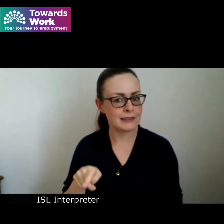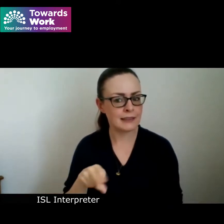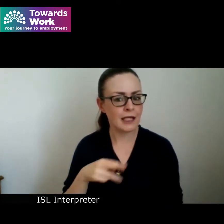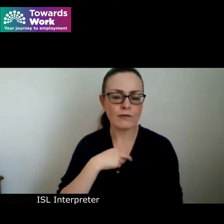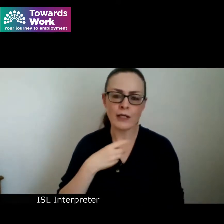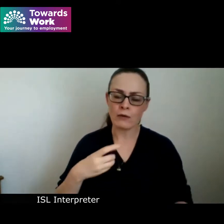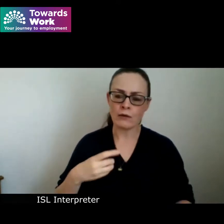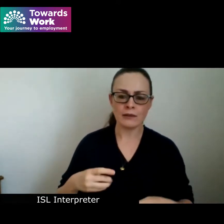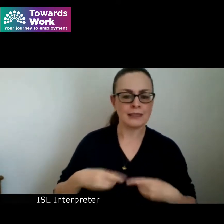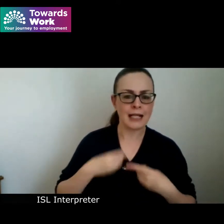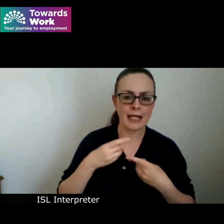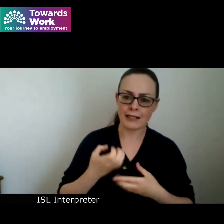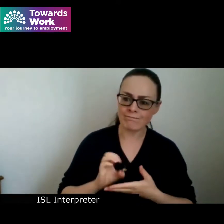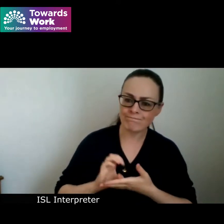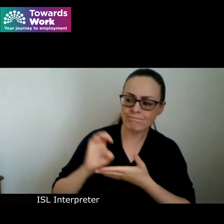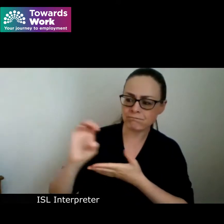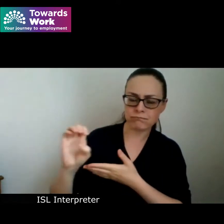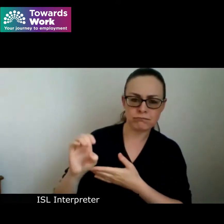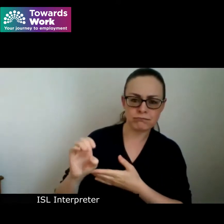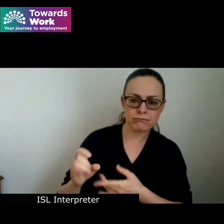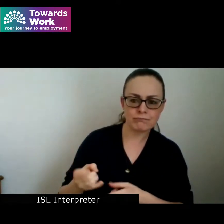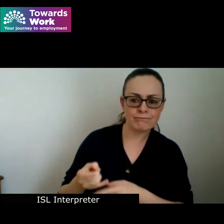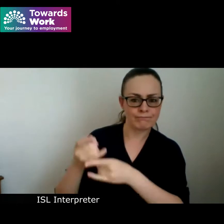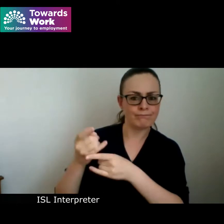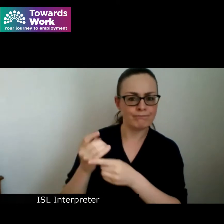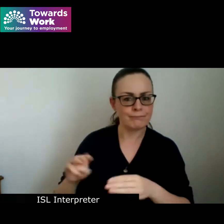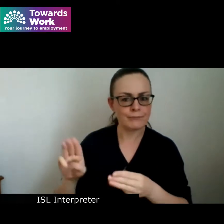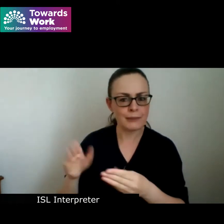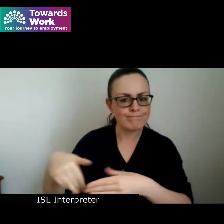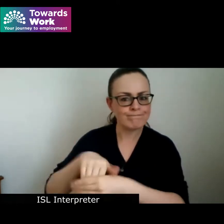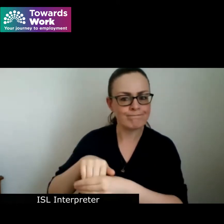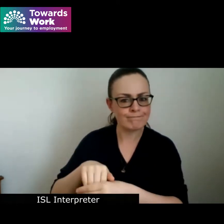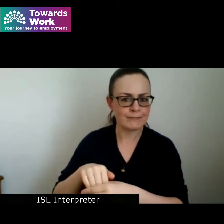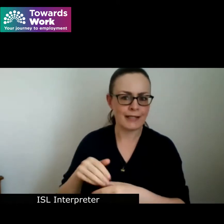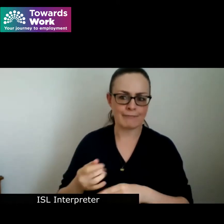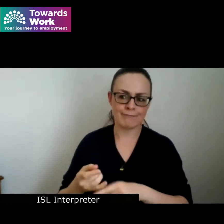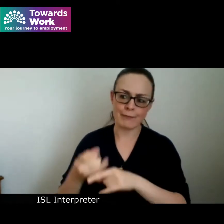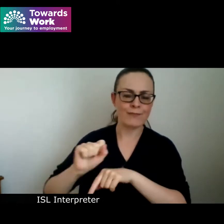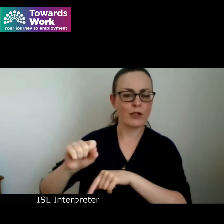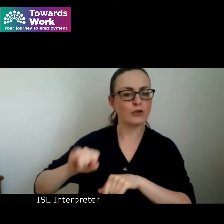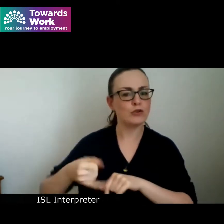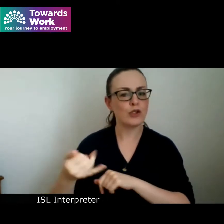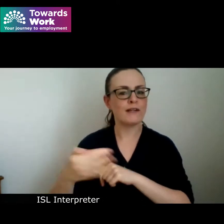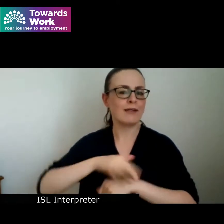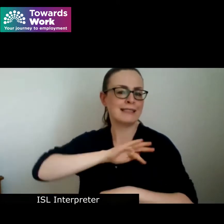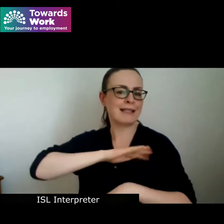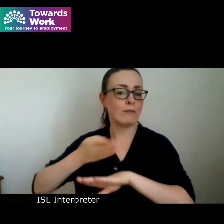course and support the 25 participants who are beginning their journey towards self-employment.